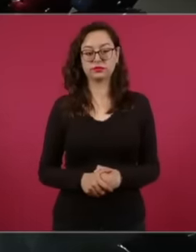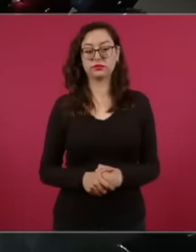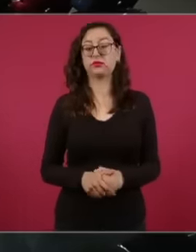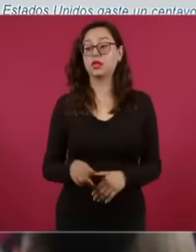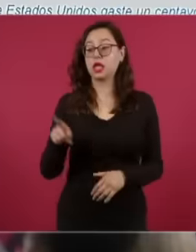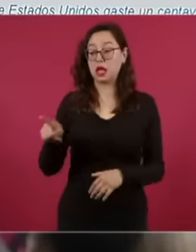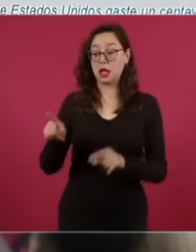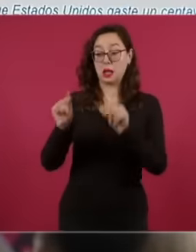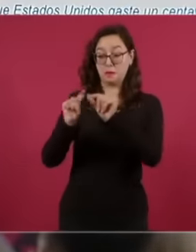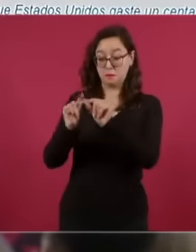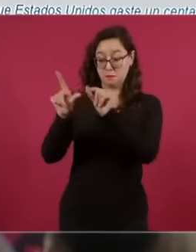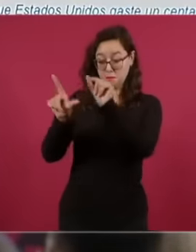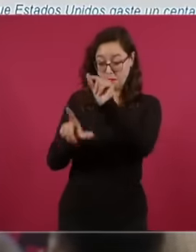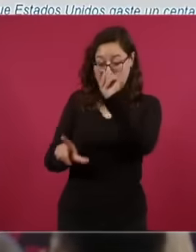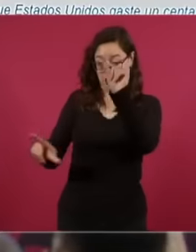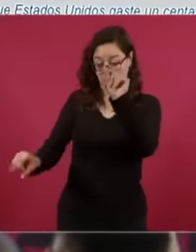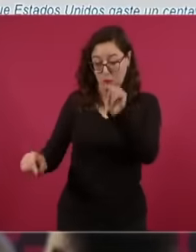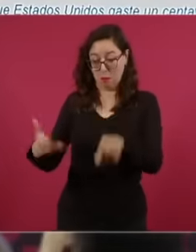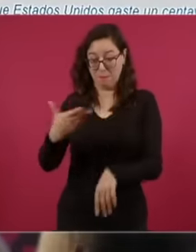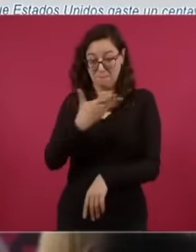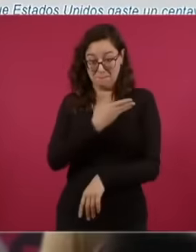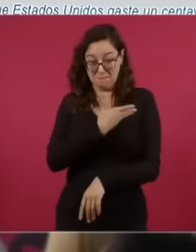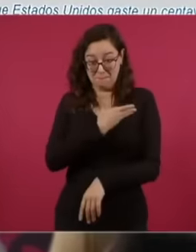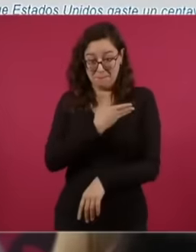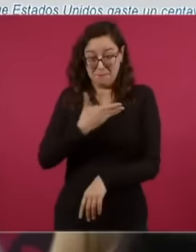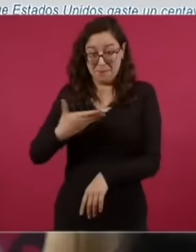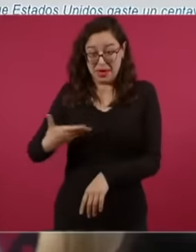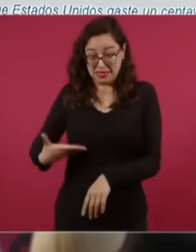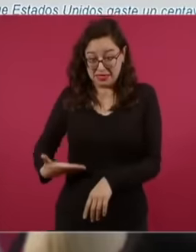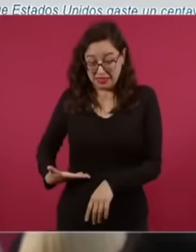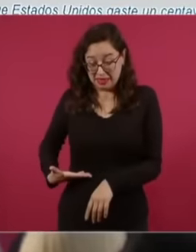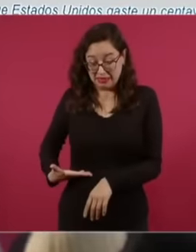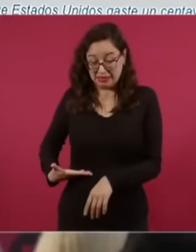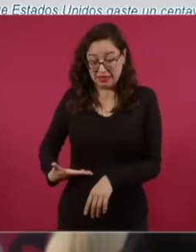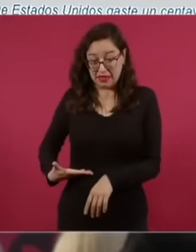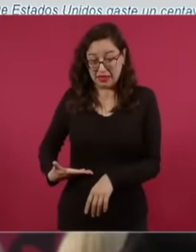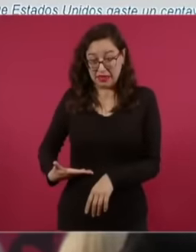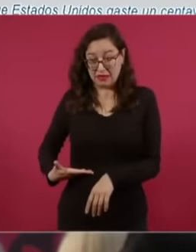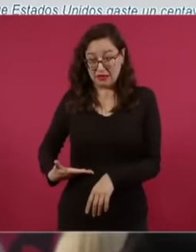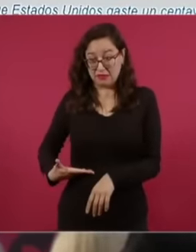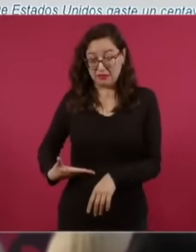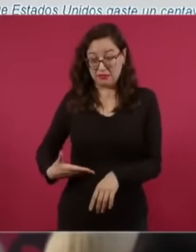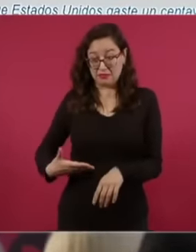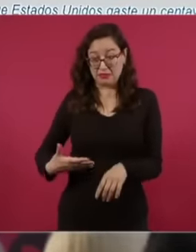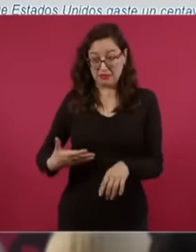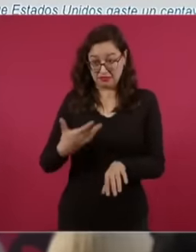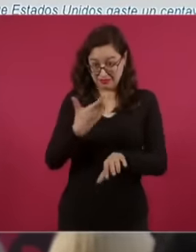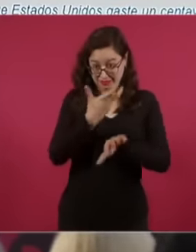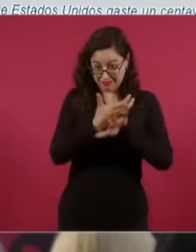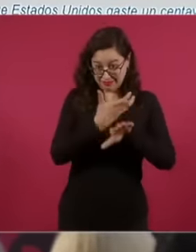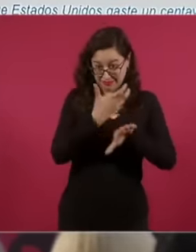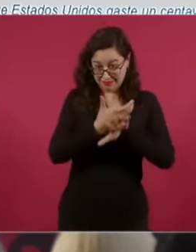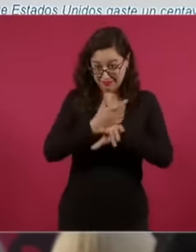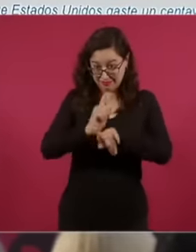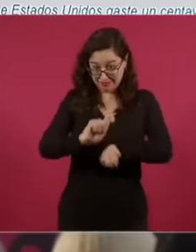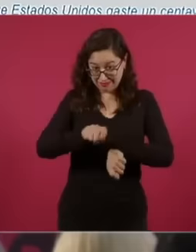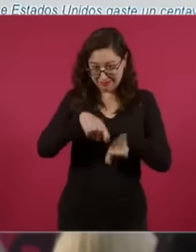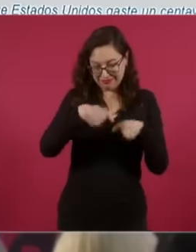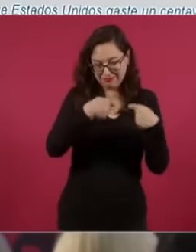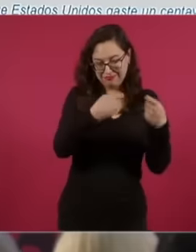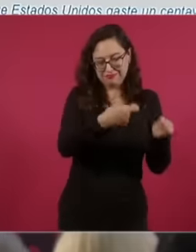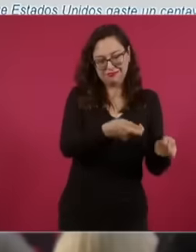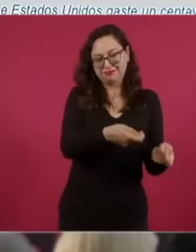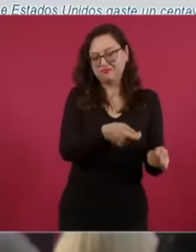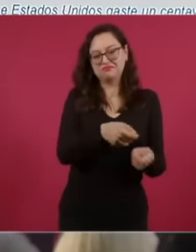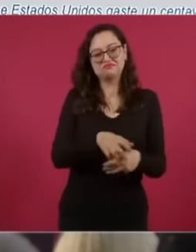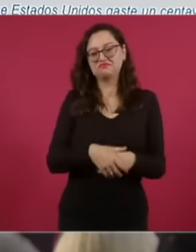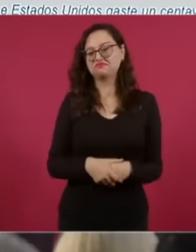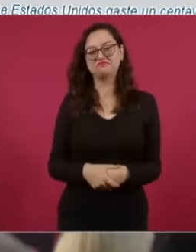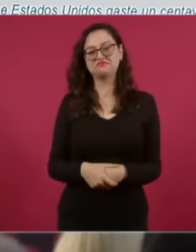an American citizen in the Mexican presidency since that would lead to war again.